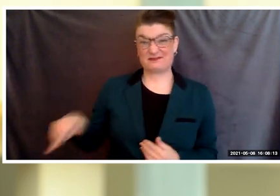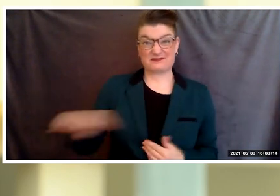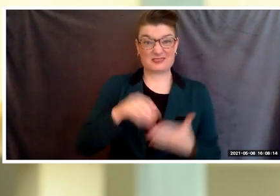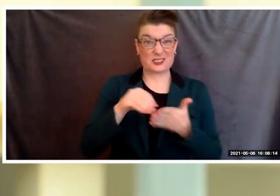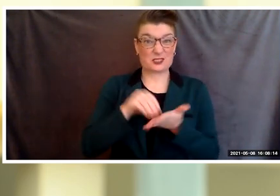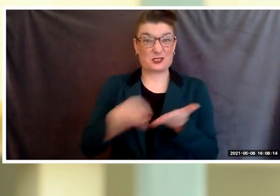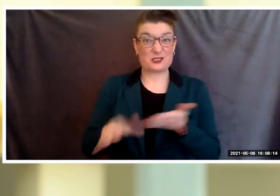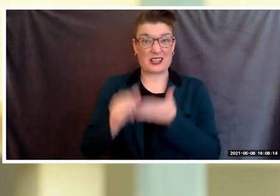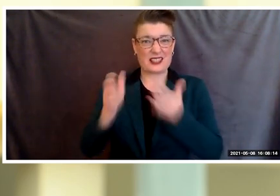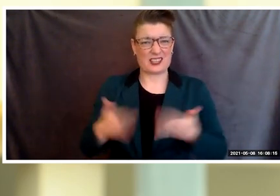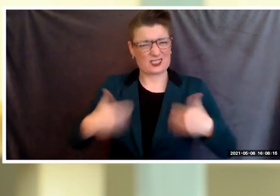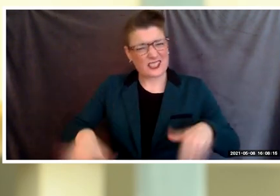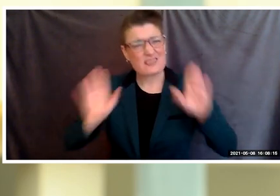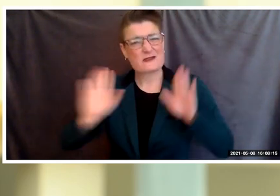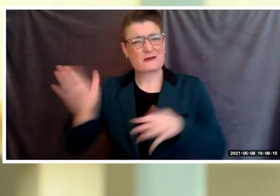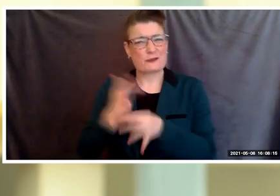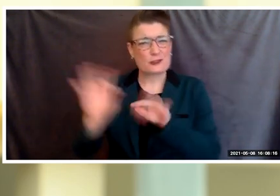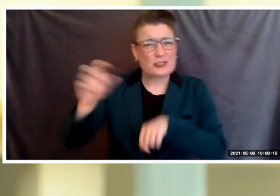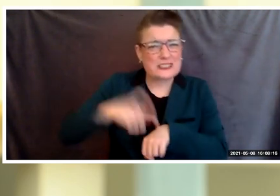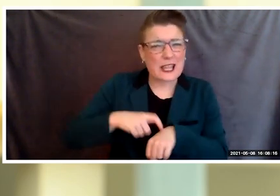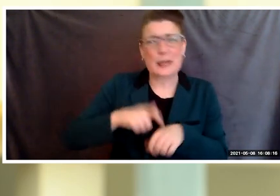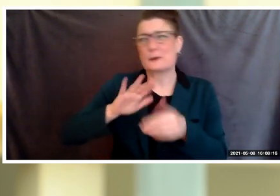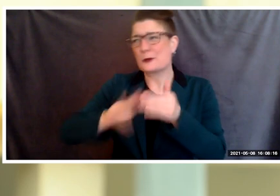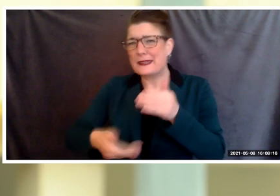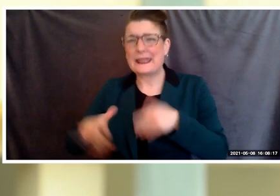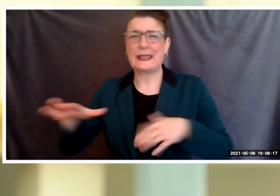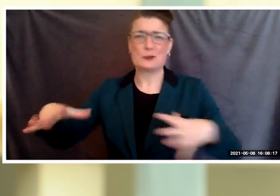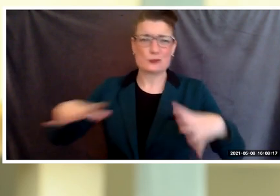for the sake of providing a better experience for students,